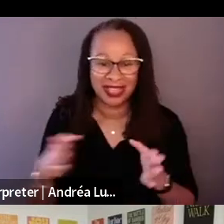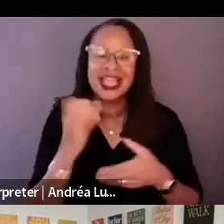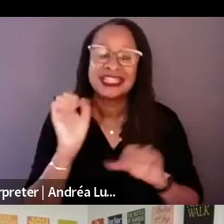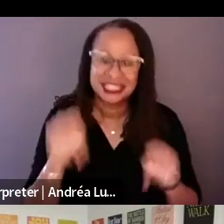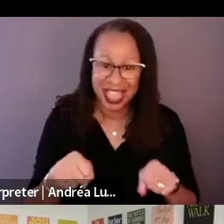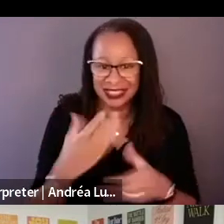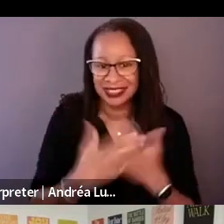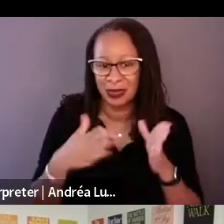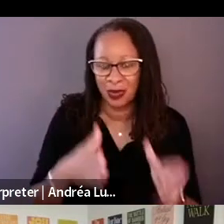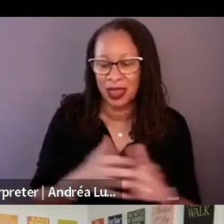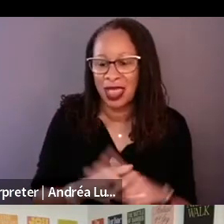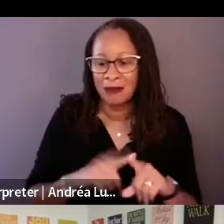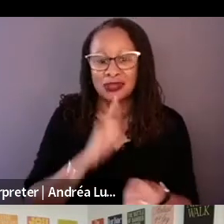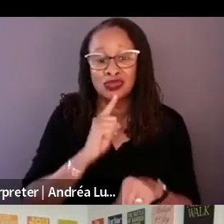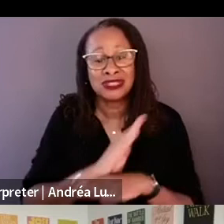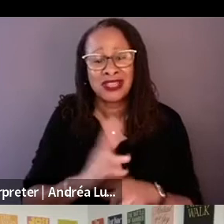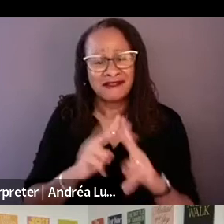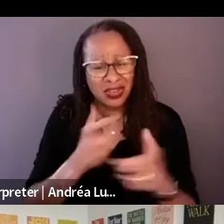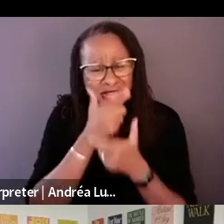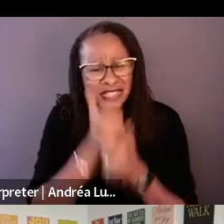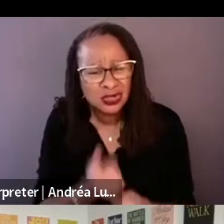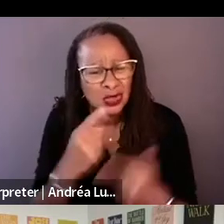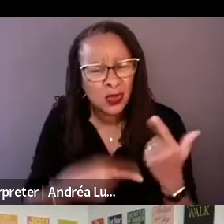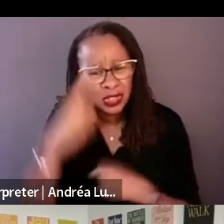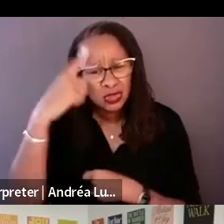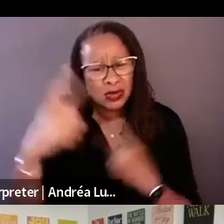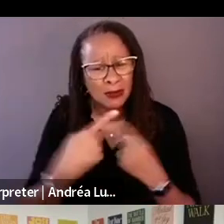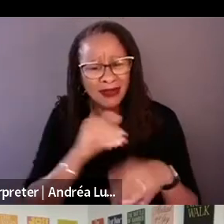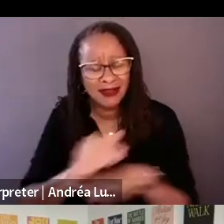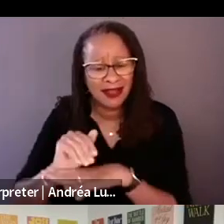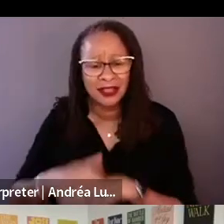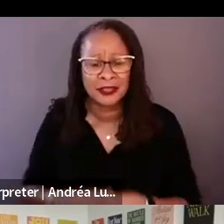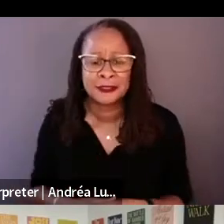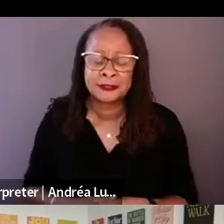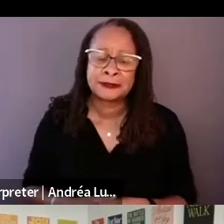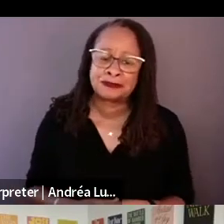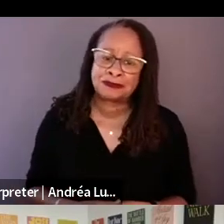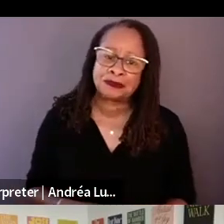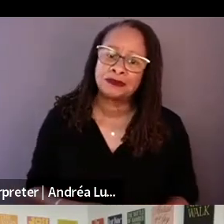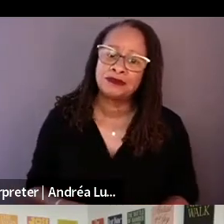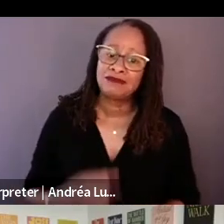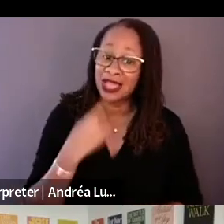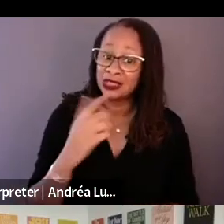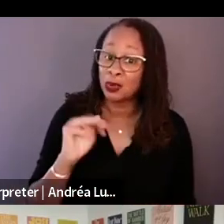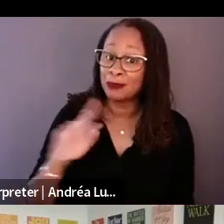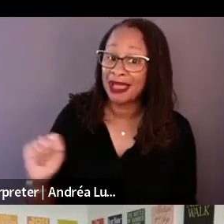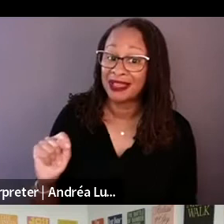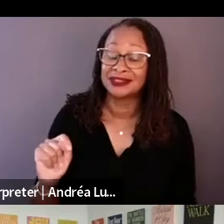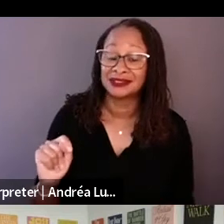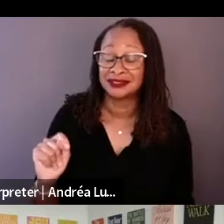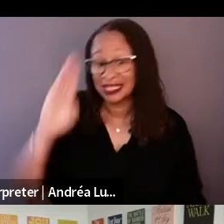I told Matt the son from the beginning I'm not coming here to take your father down, but I'm going